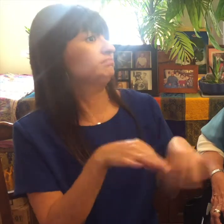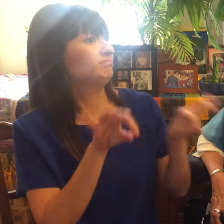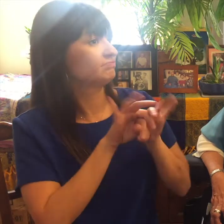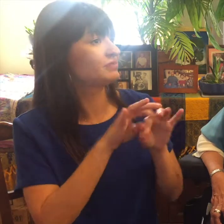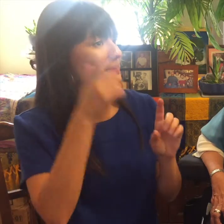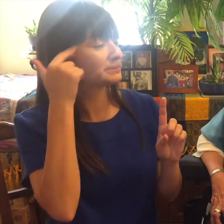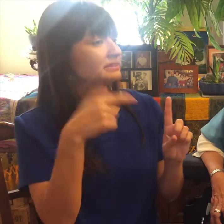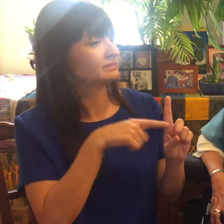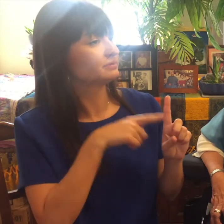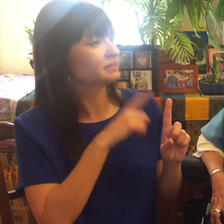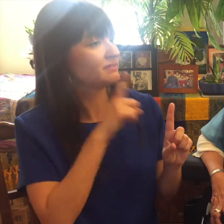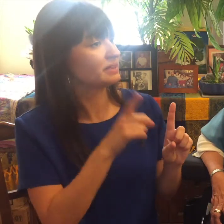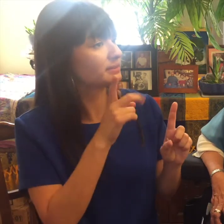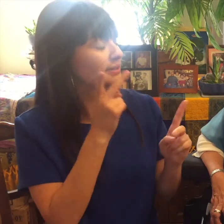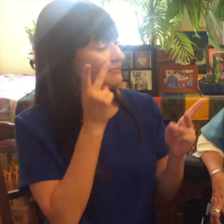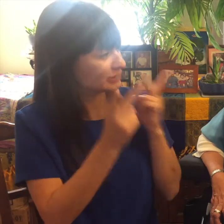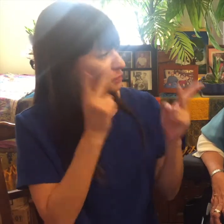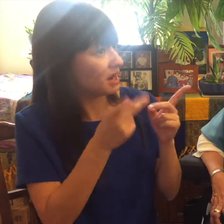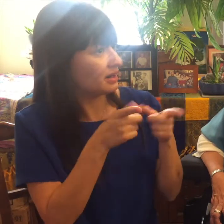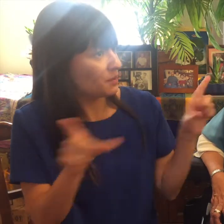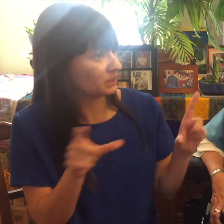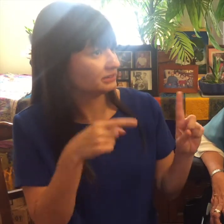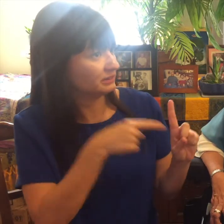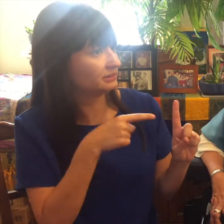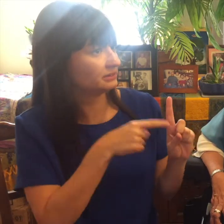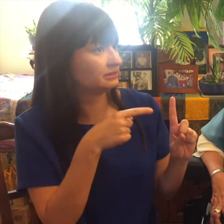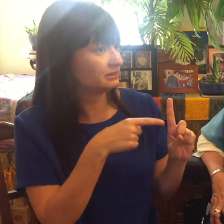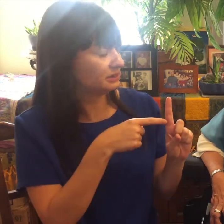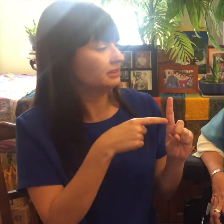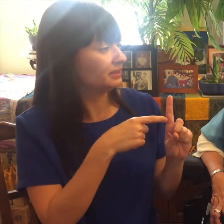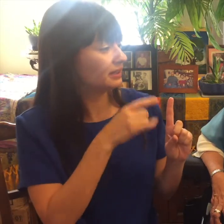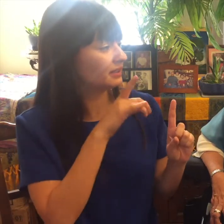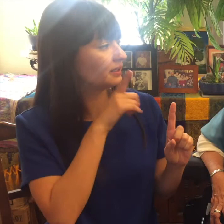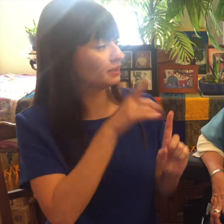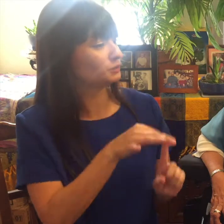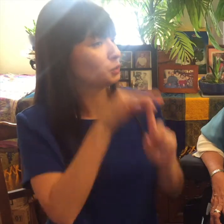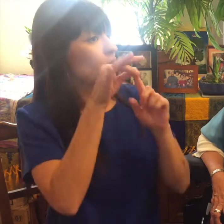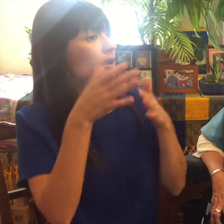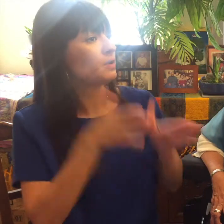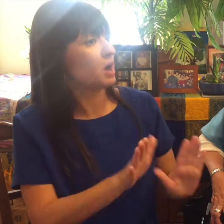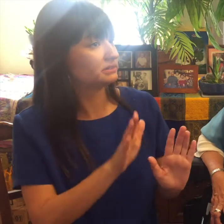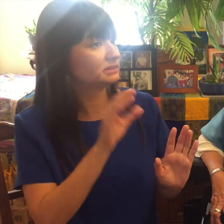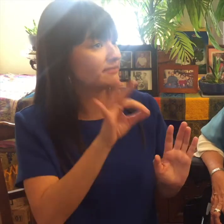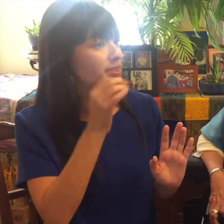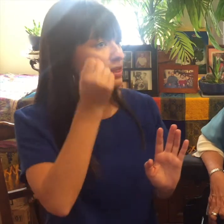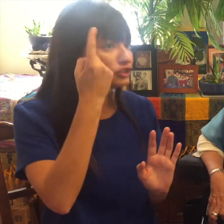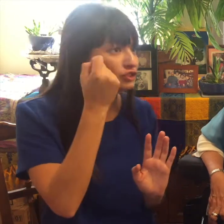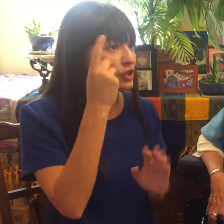Leah: ASL is very important because it's a visual language it's a unique way of